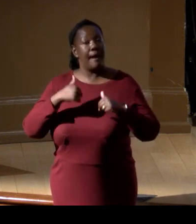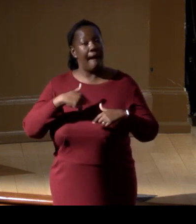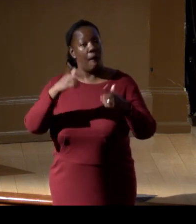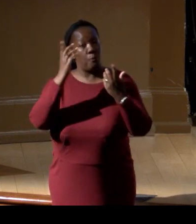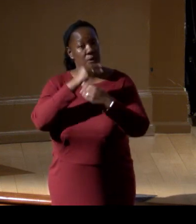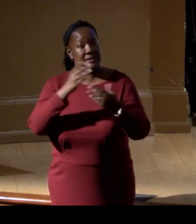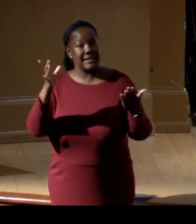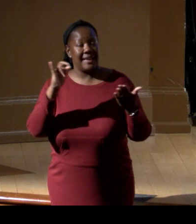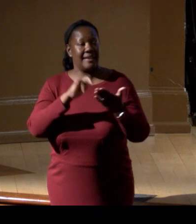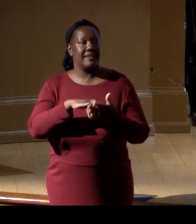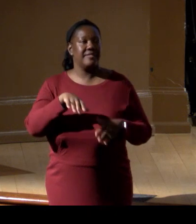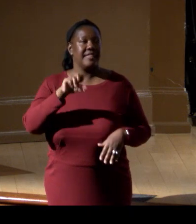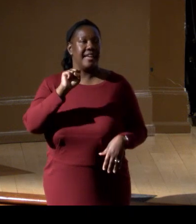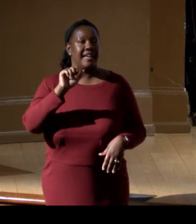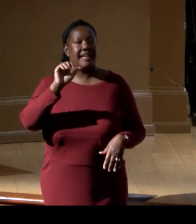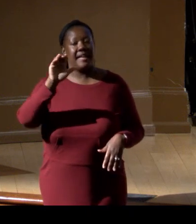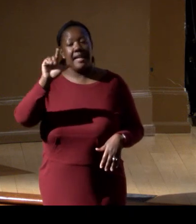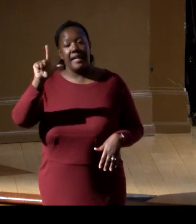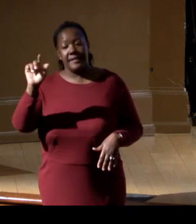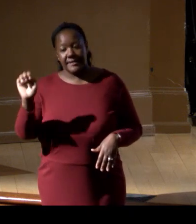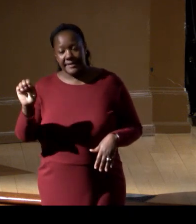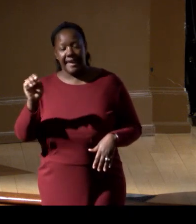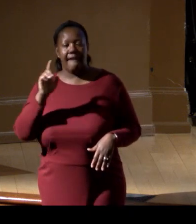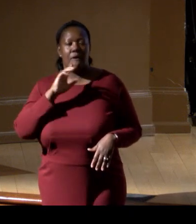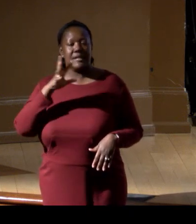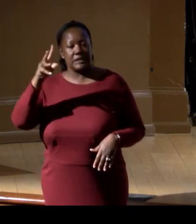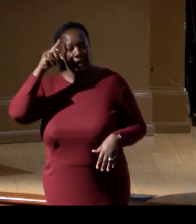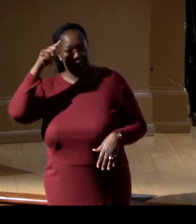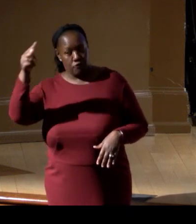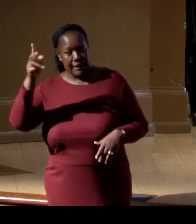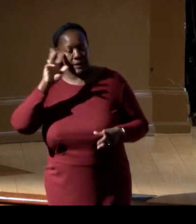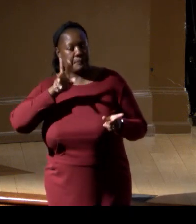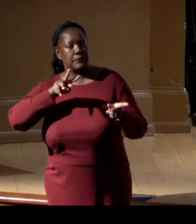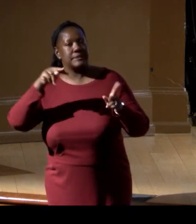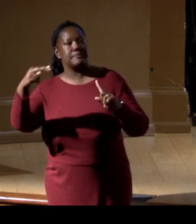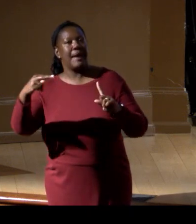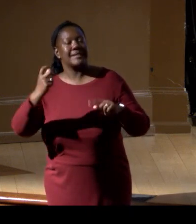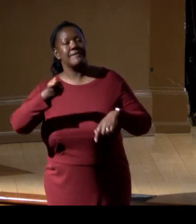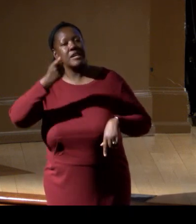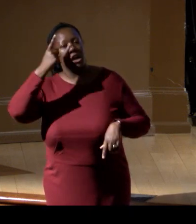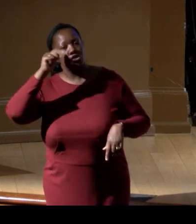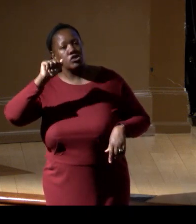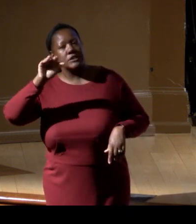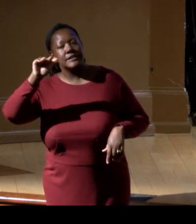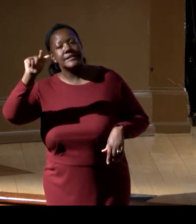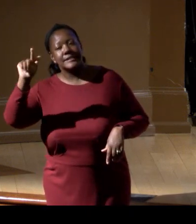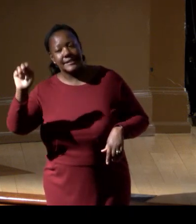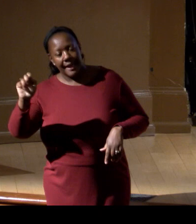scale challenges both from a theoretical perspective and understanding how life scales, but also from a practical perspective,